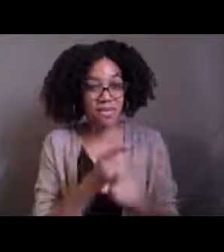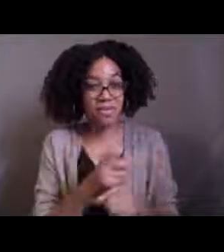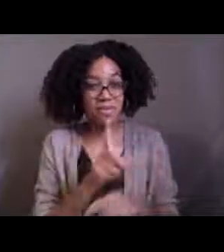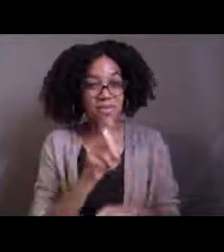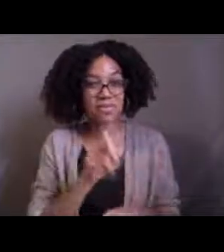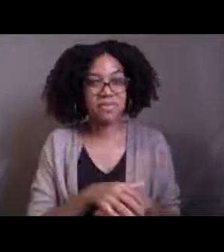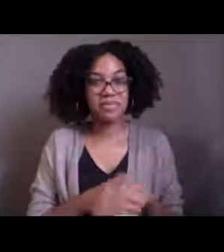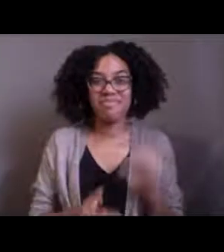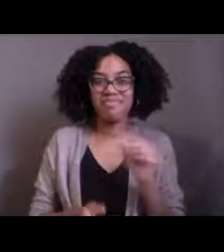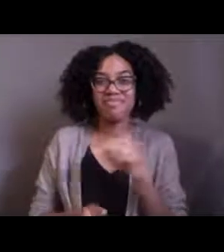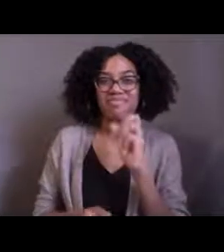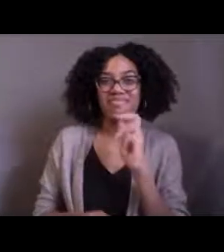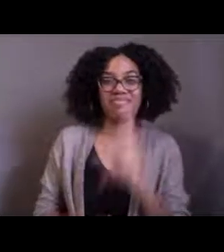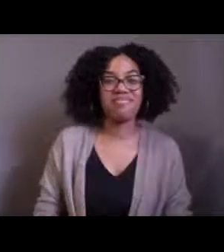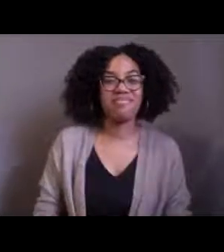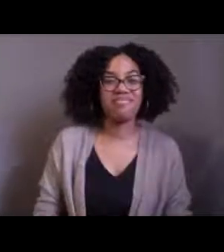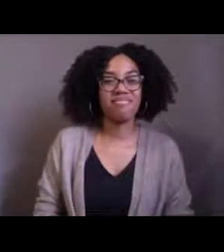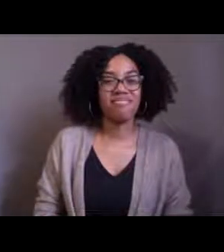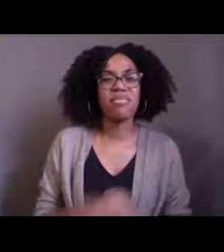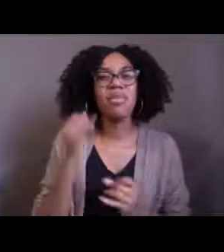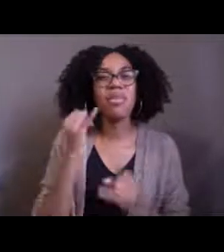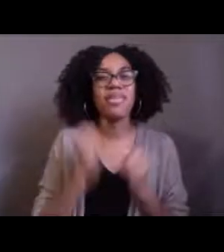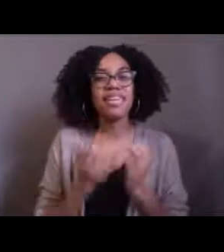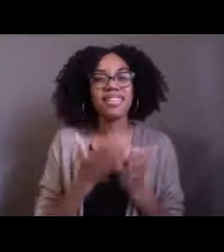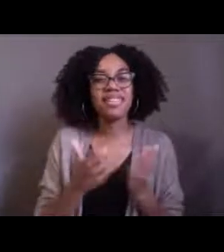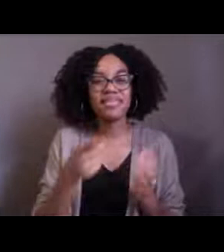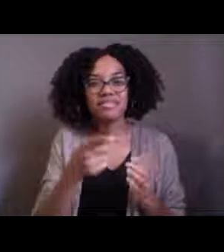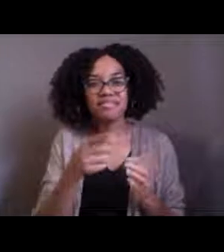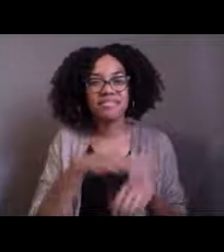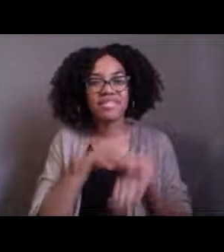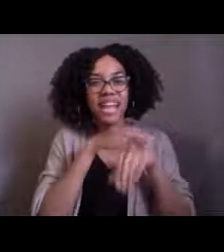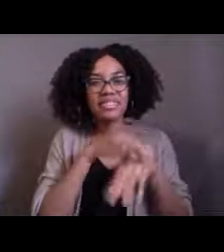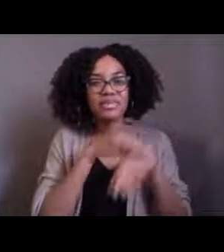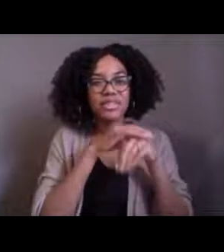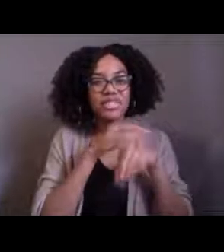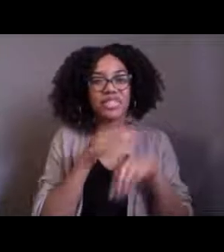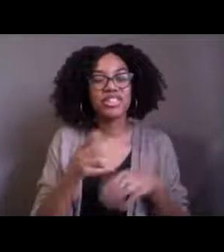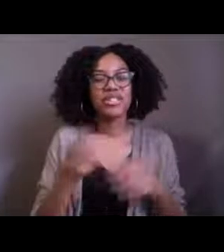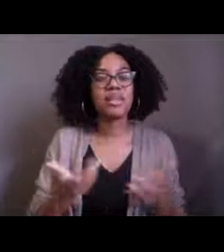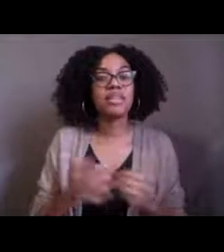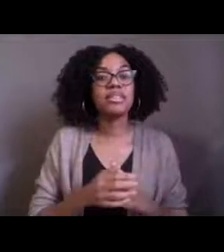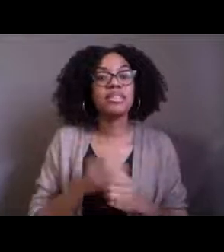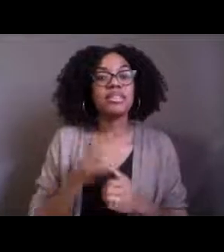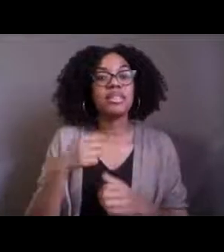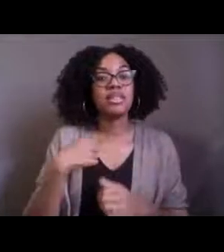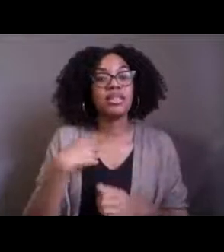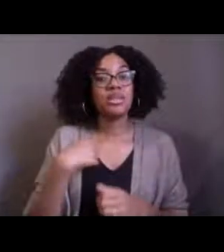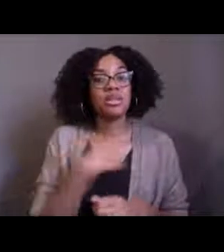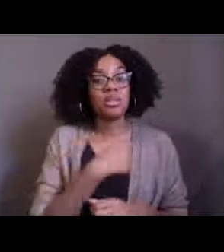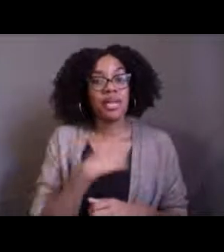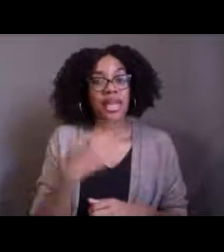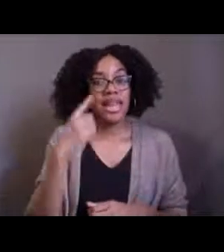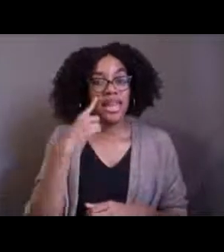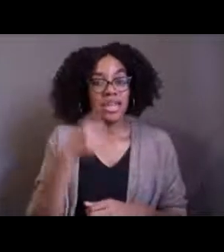Okay and one last thing about Casper that I forgot to say is that we think that this translucent body, which kind of gives it